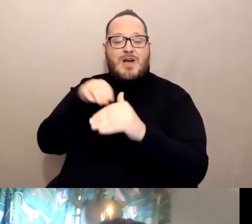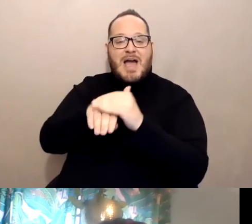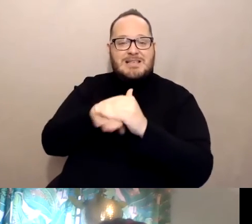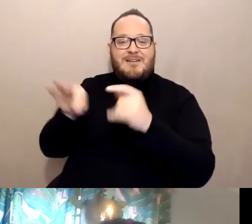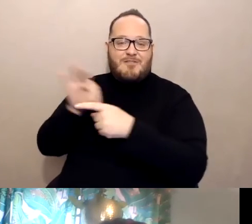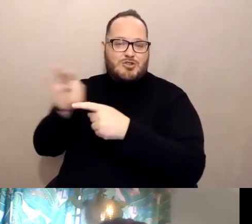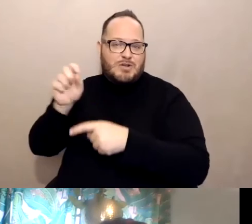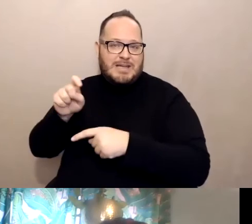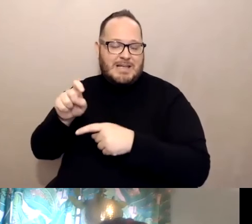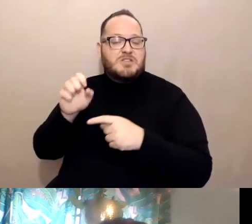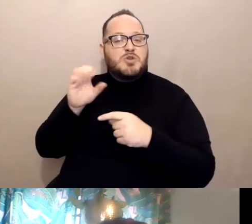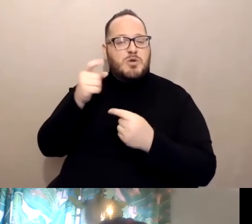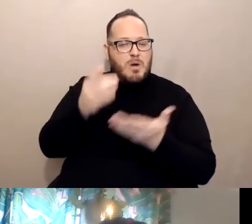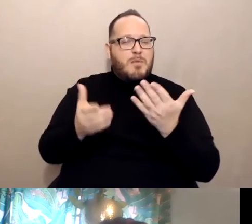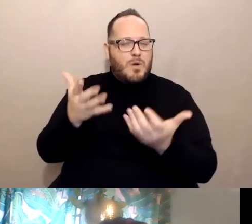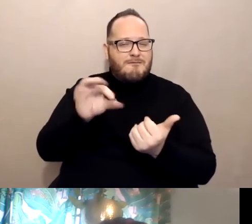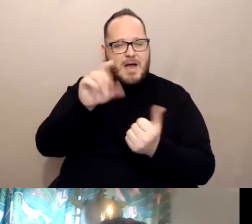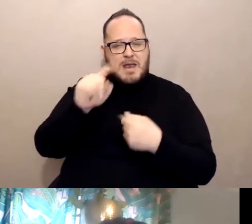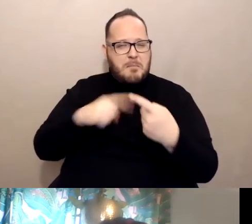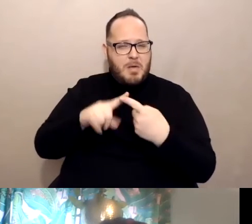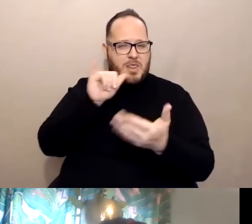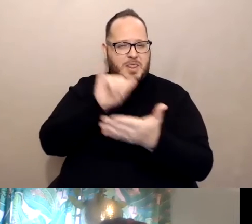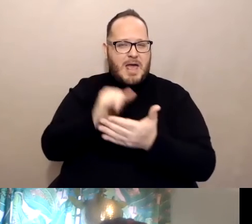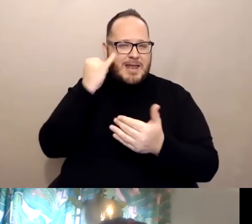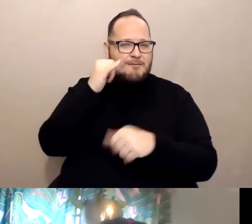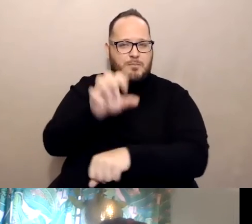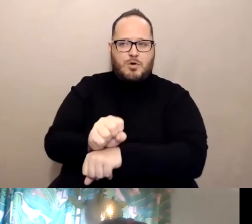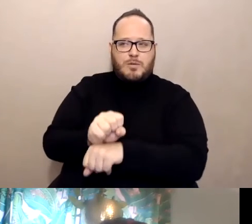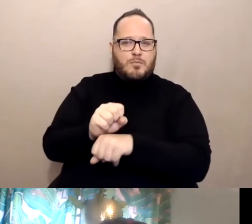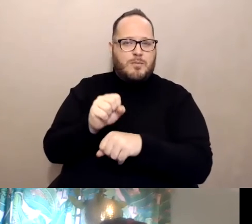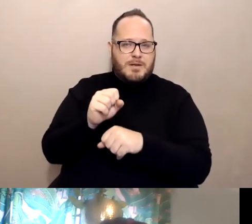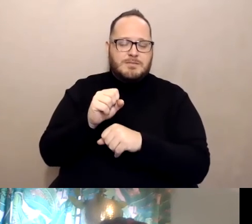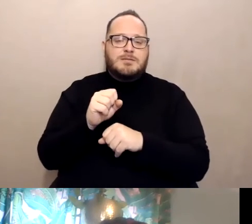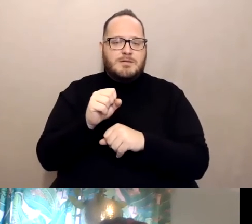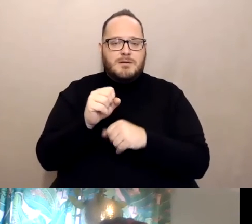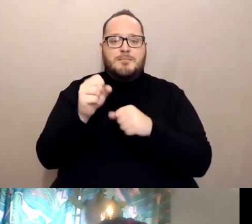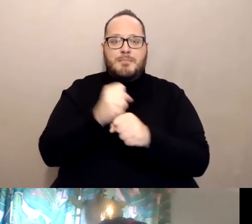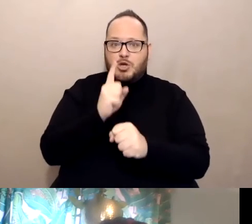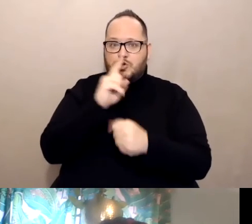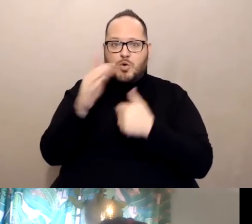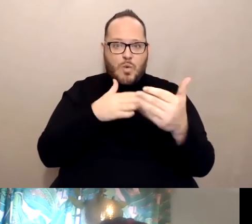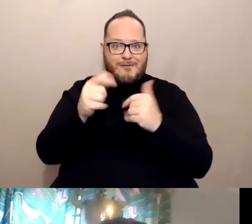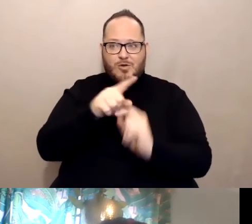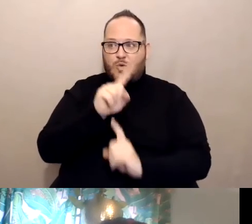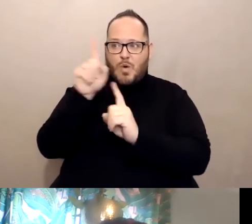about that when you book your vaccination appointment to make sure that wherever you go that they can meet your specific needs